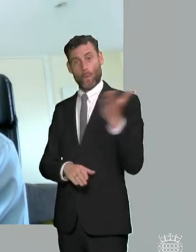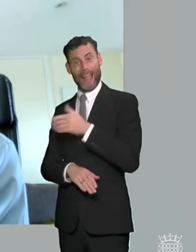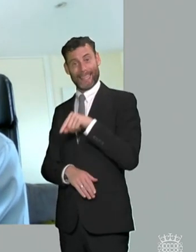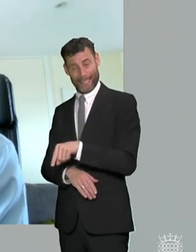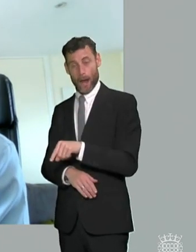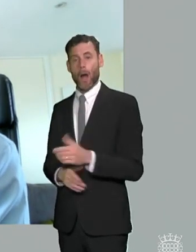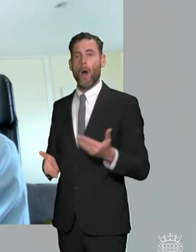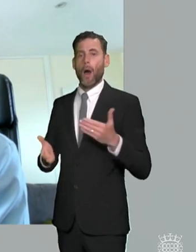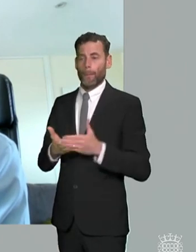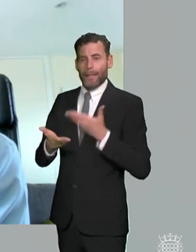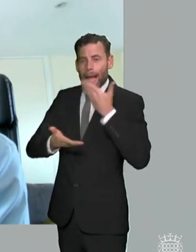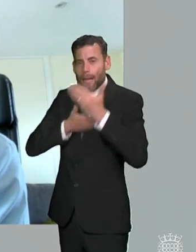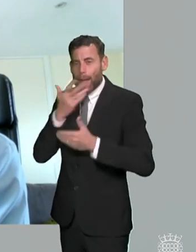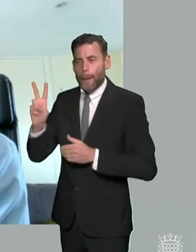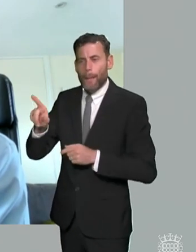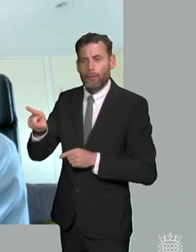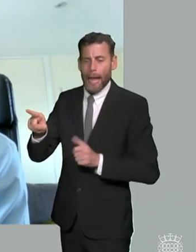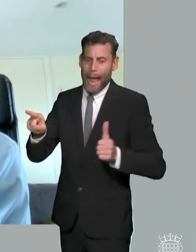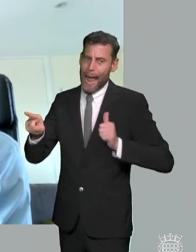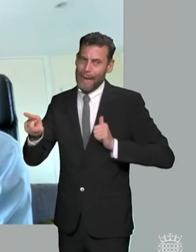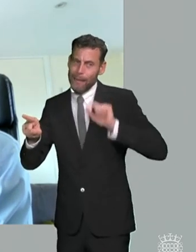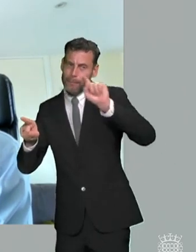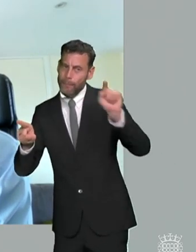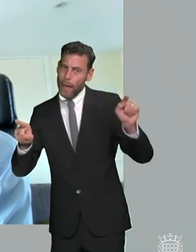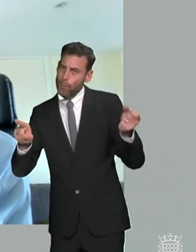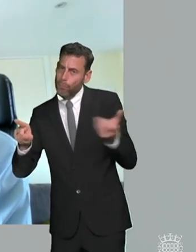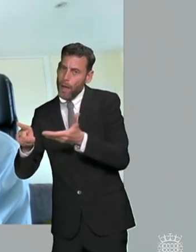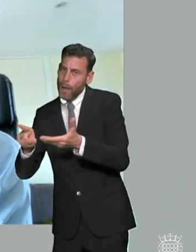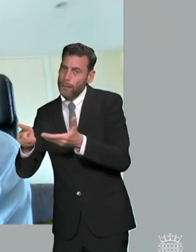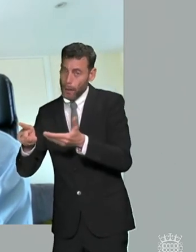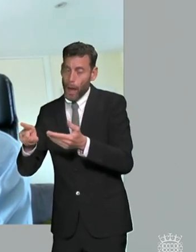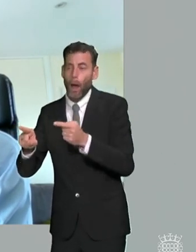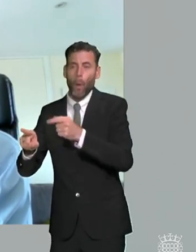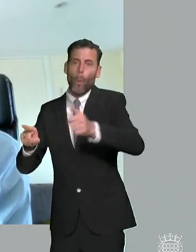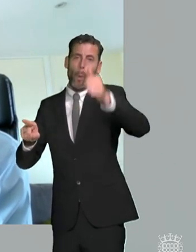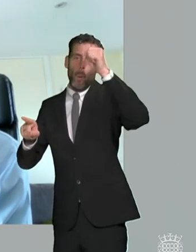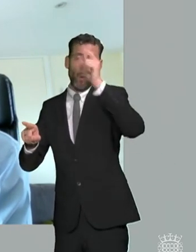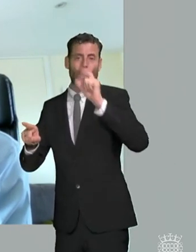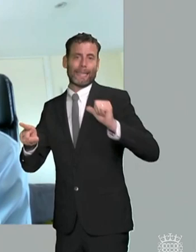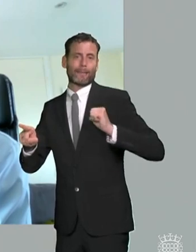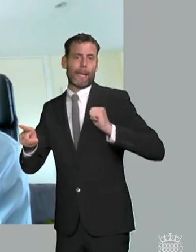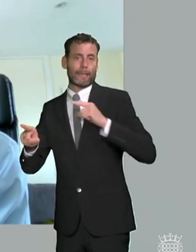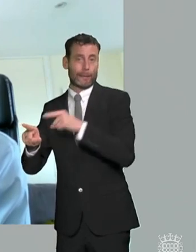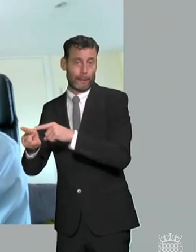services but also really critically the services are aware of what they can expect from each other